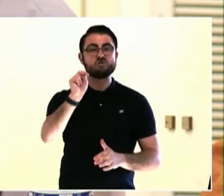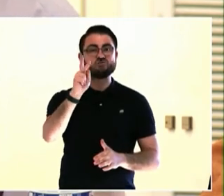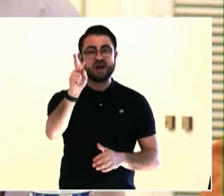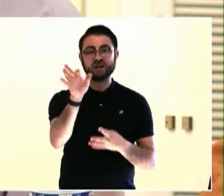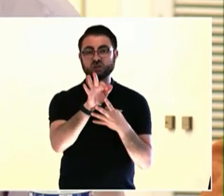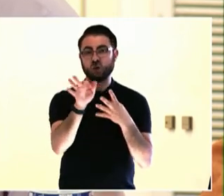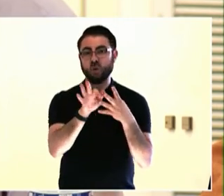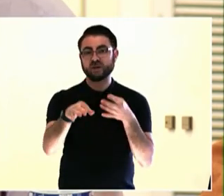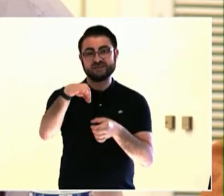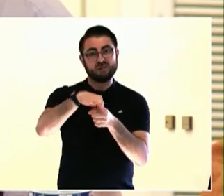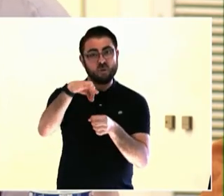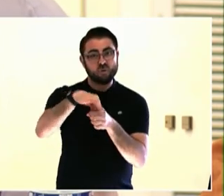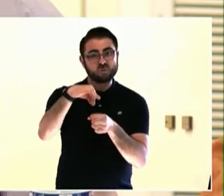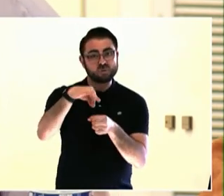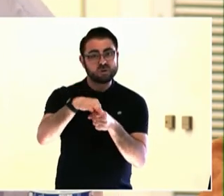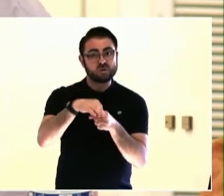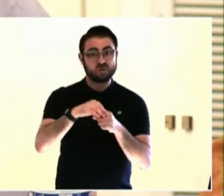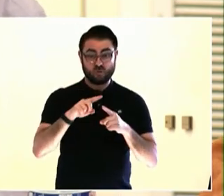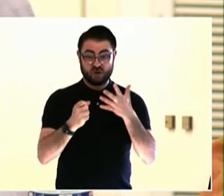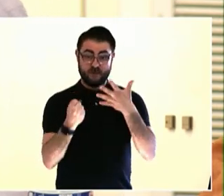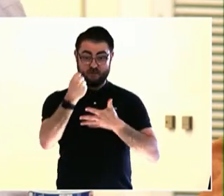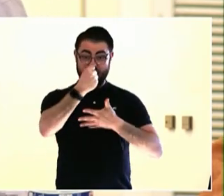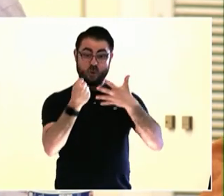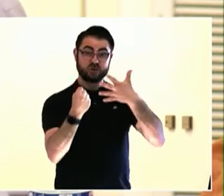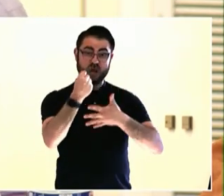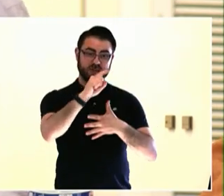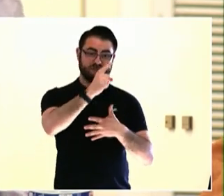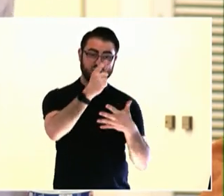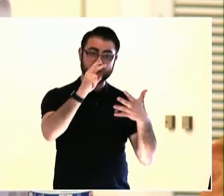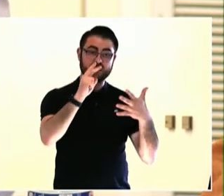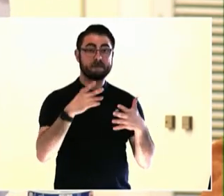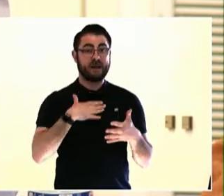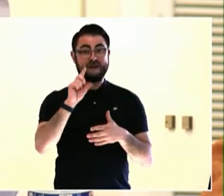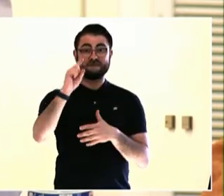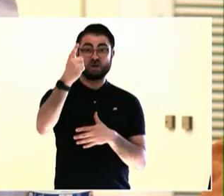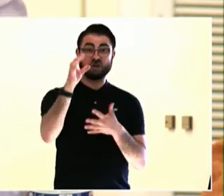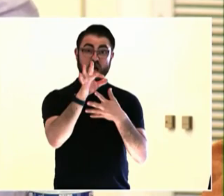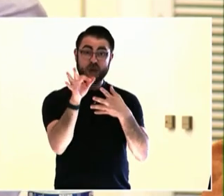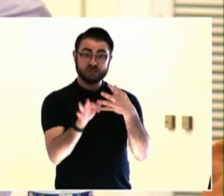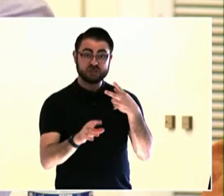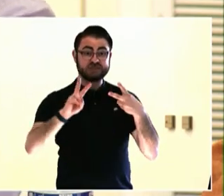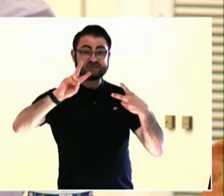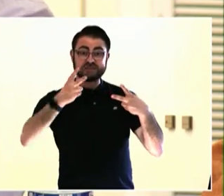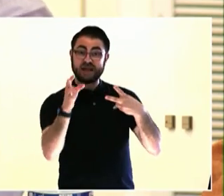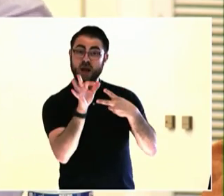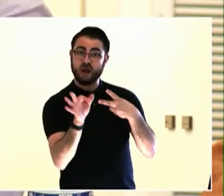When you bring plain language into the conversation, you also allow for translation.